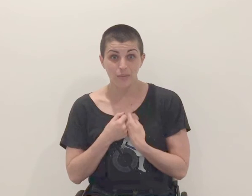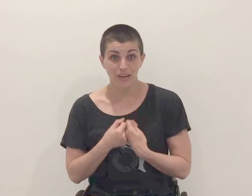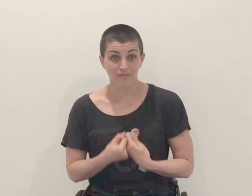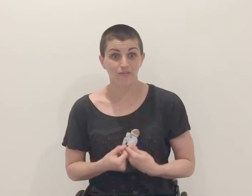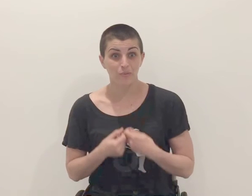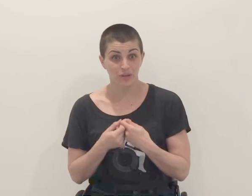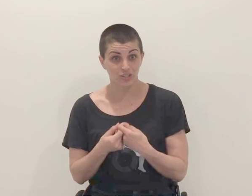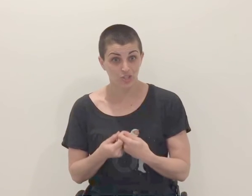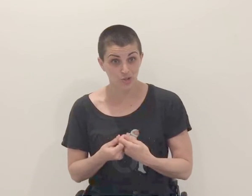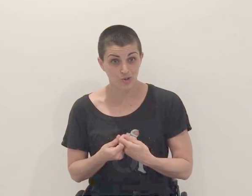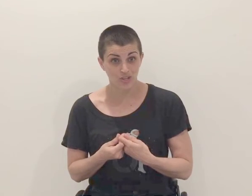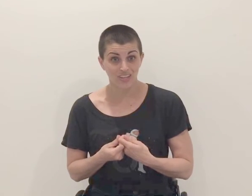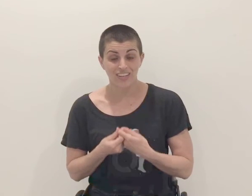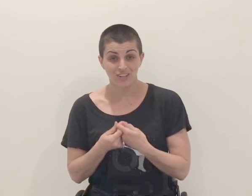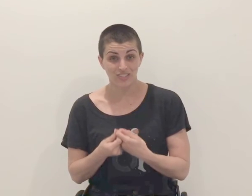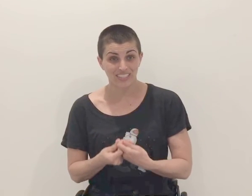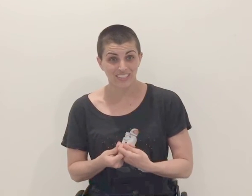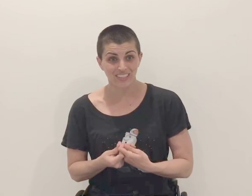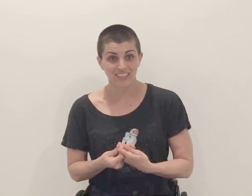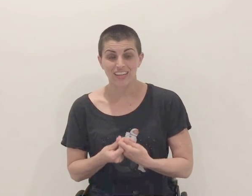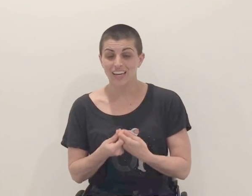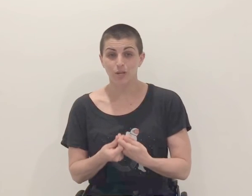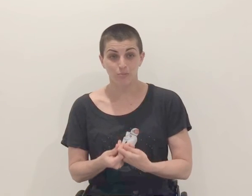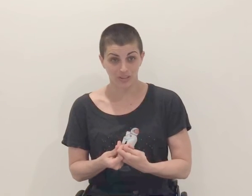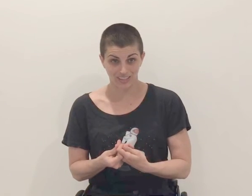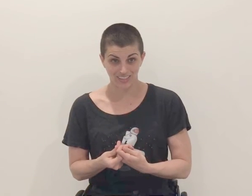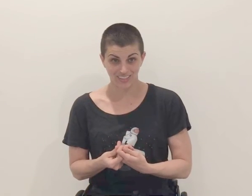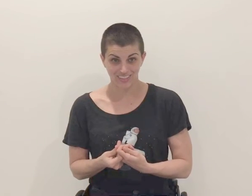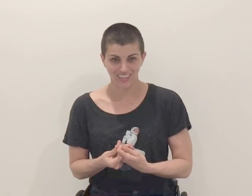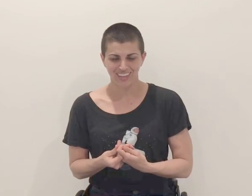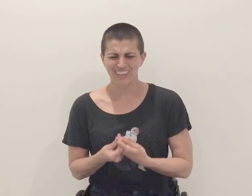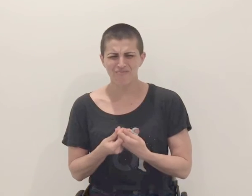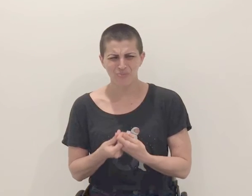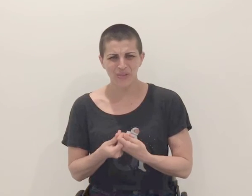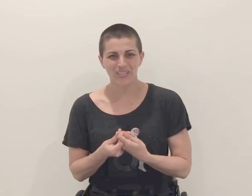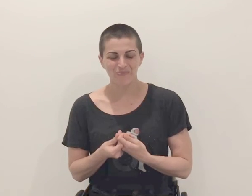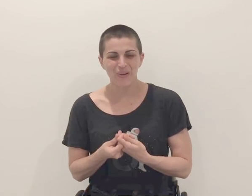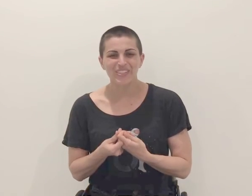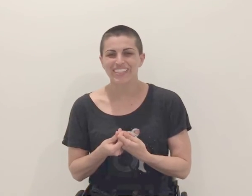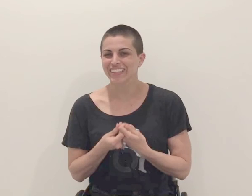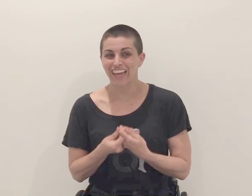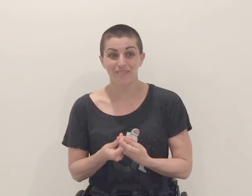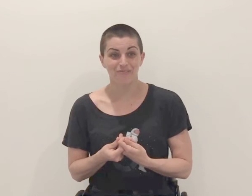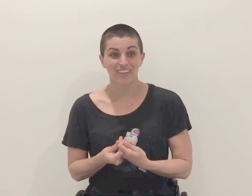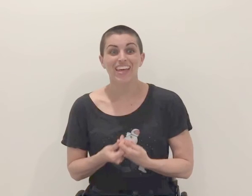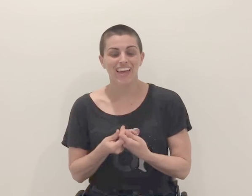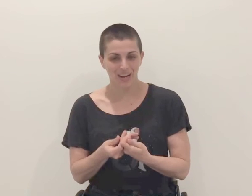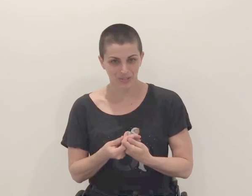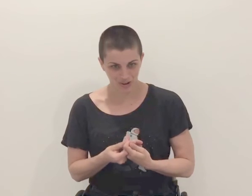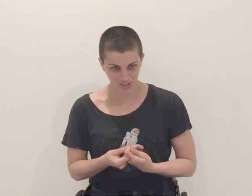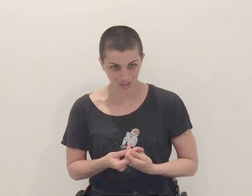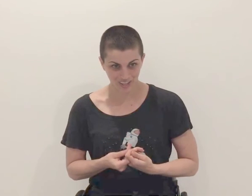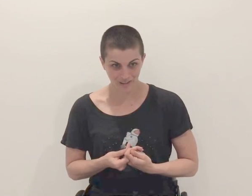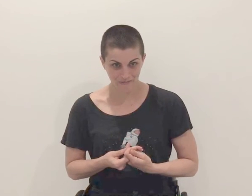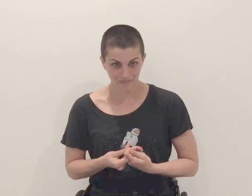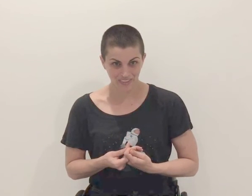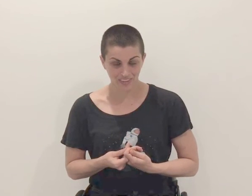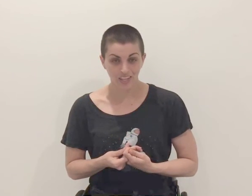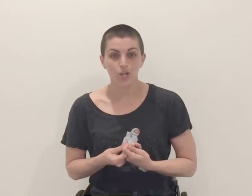to benefit from their institution, their skills, and their brilliance. They have brought this project to life. Now it's our turn.